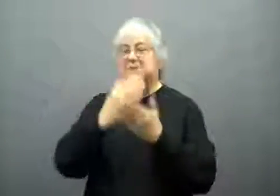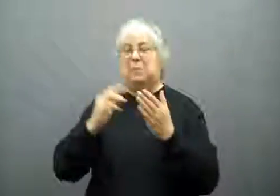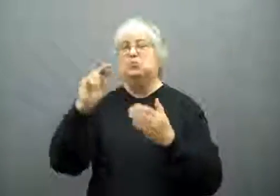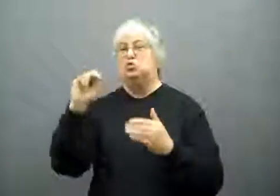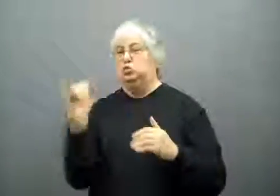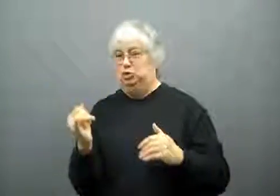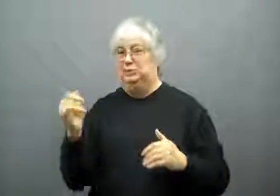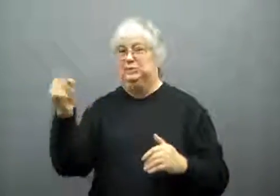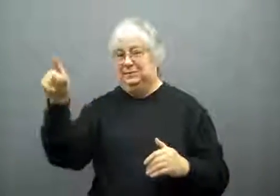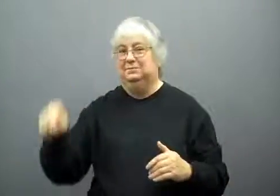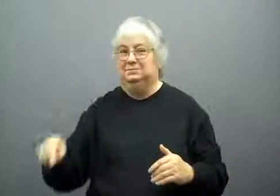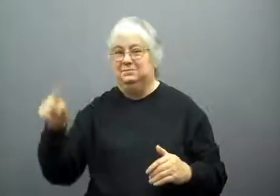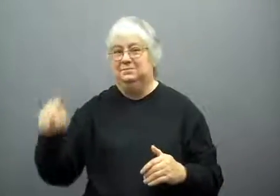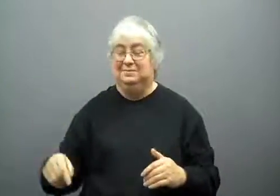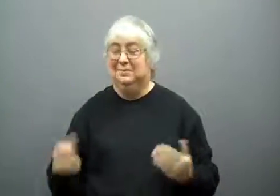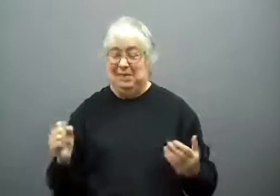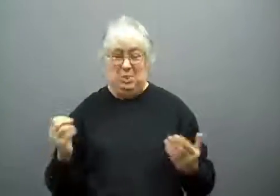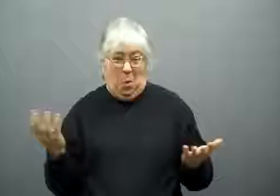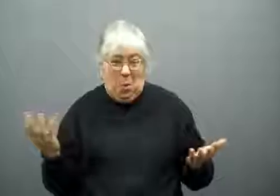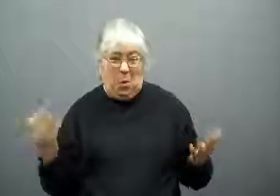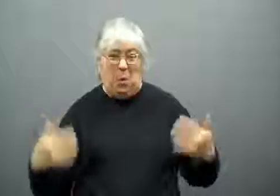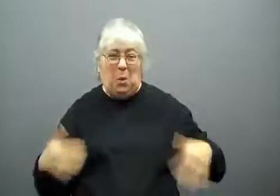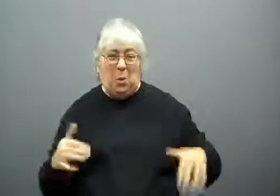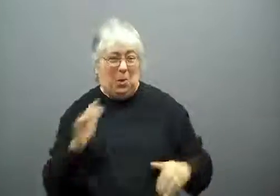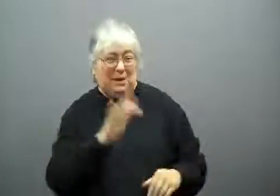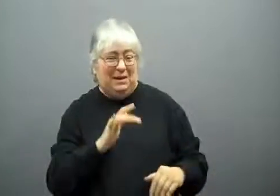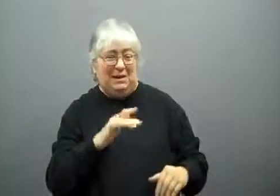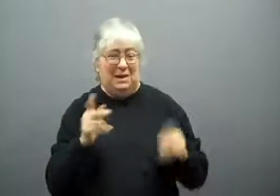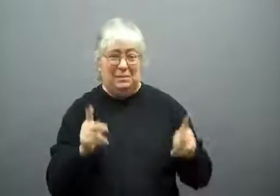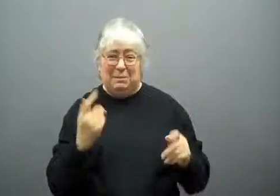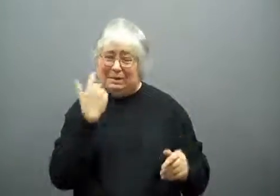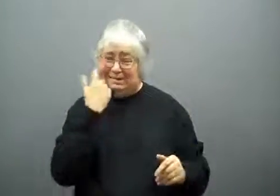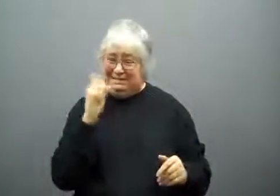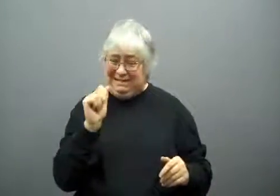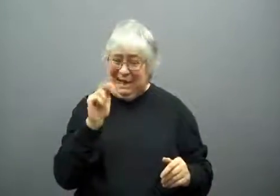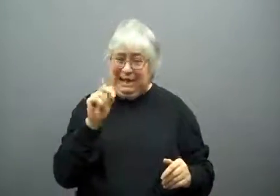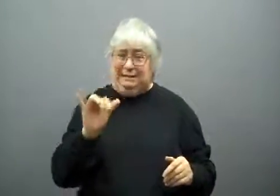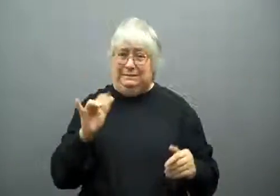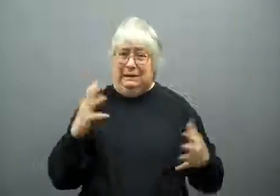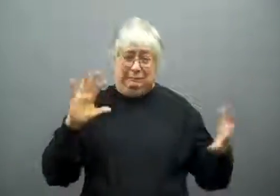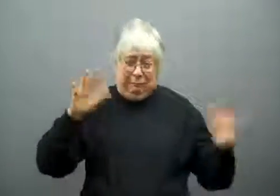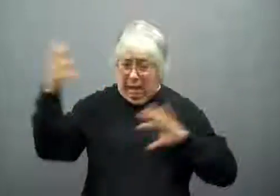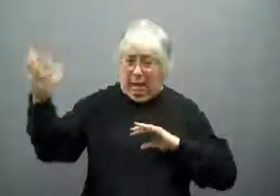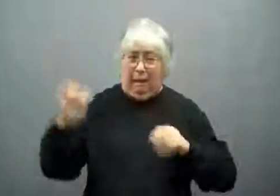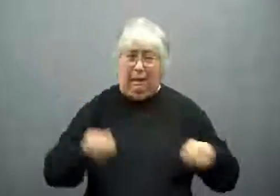There was some flooding on the New Jersey coast too. That's so sad, all these people just went through Sandy,